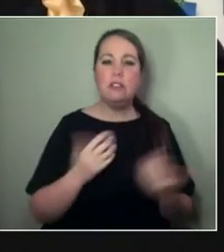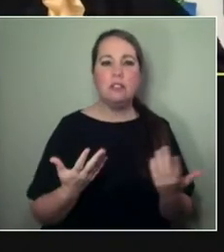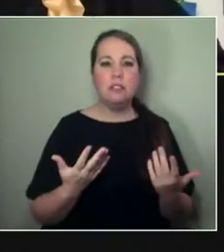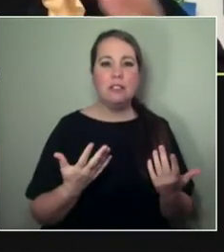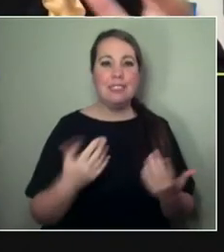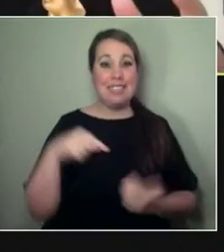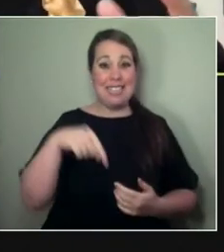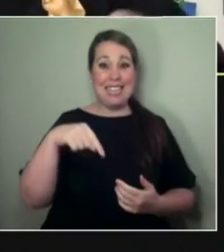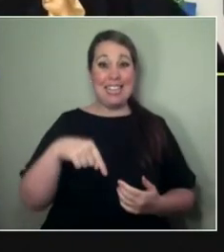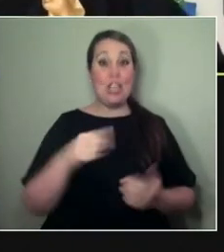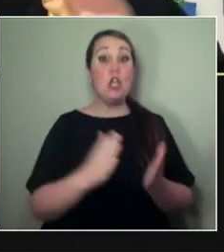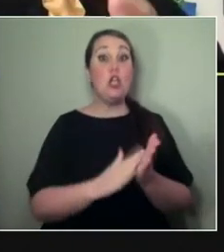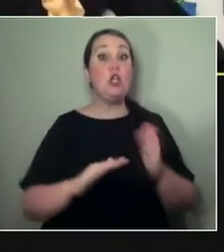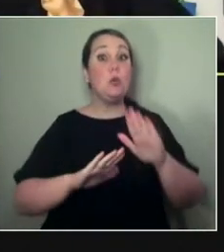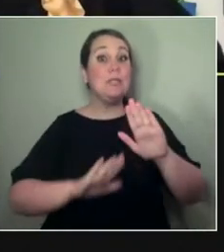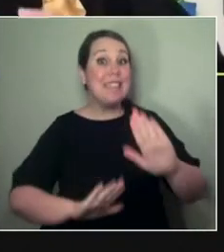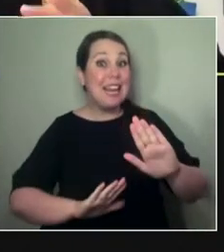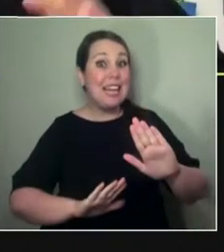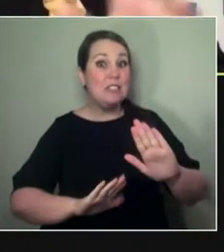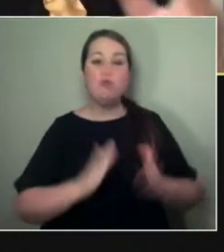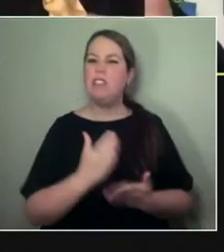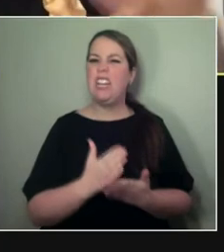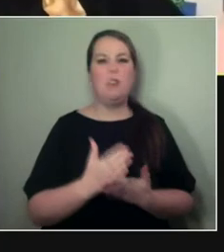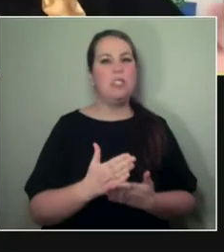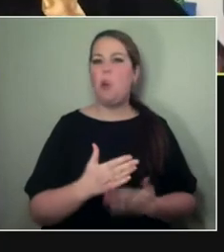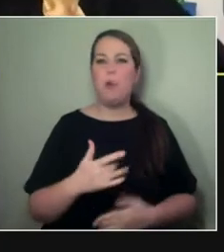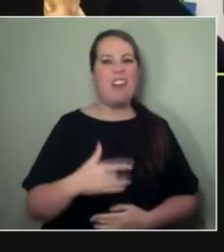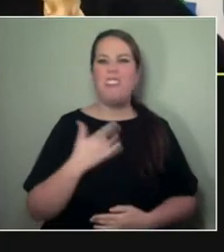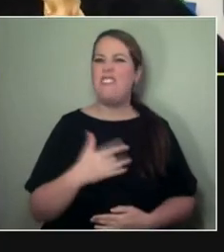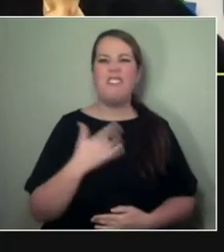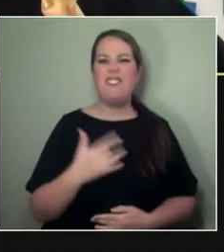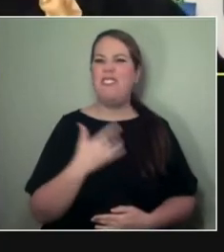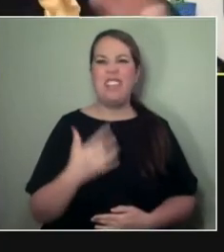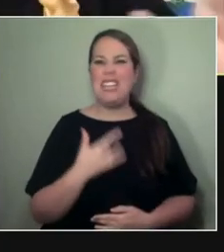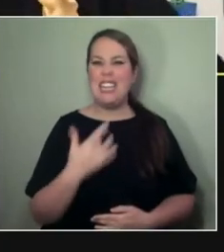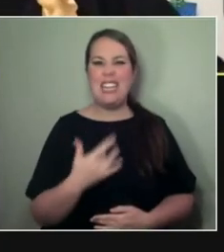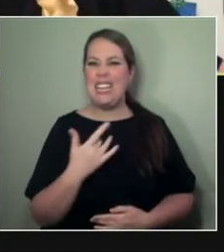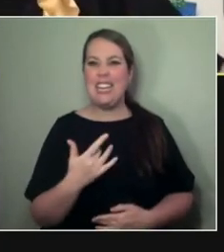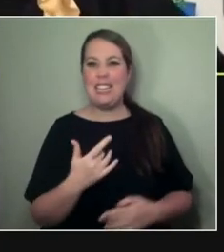the environment was because, you know, the government doesn't really tell you much in the UK about how things are going.